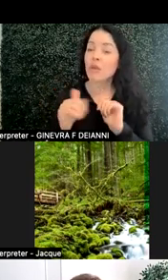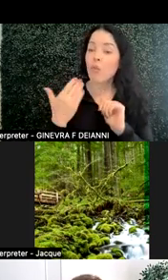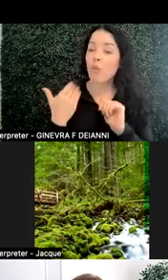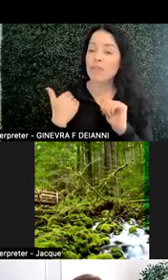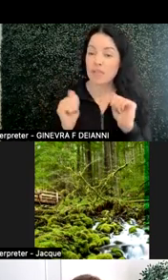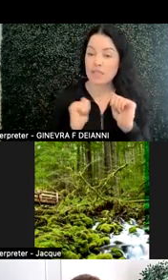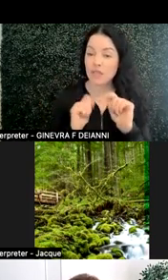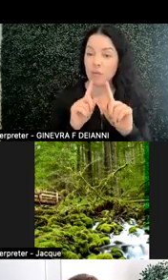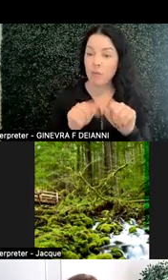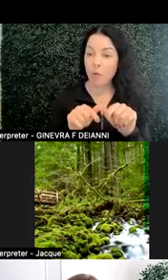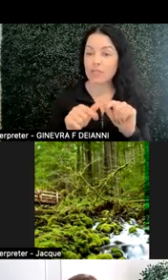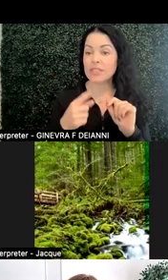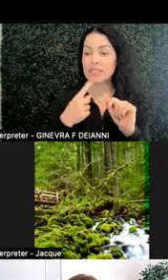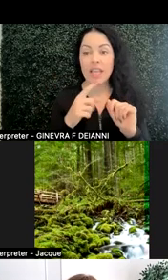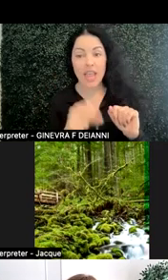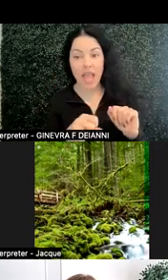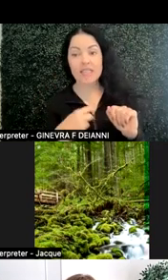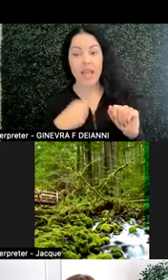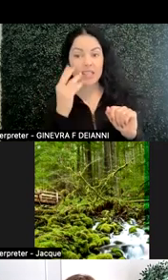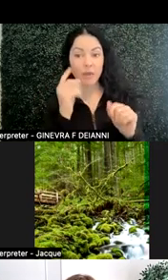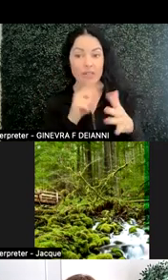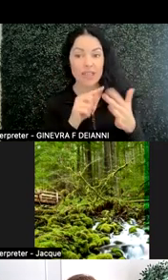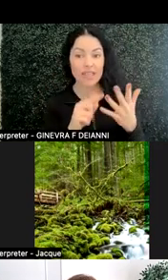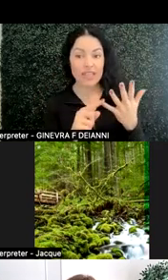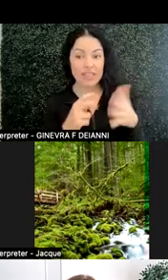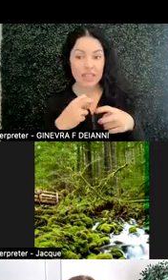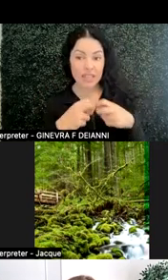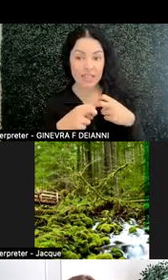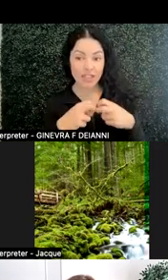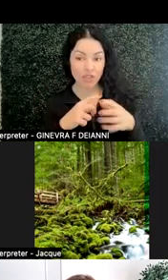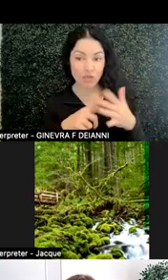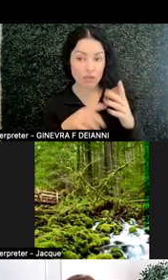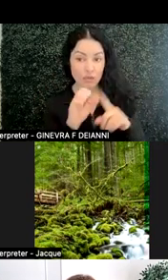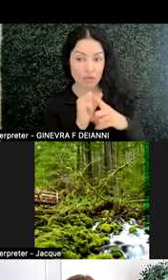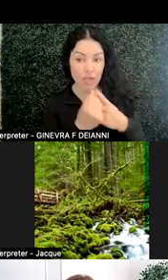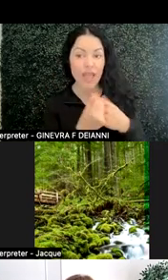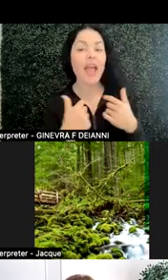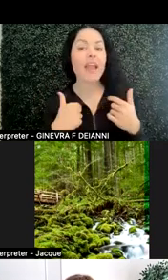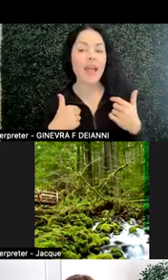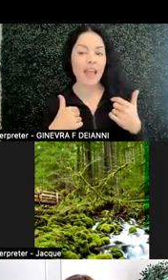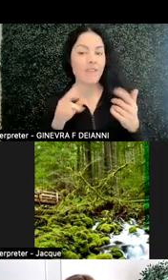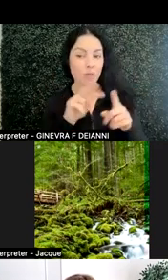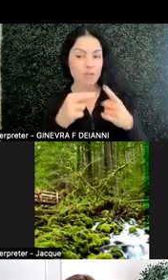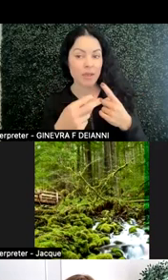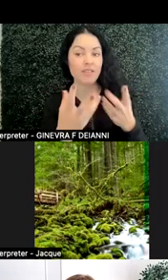experience some of these conditions, and they do have a perspectives that they would like to share with us.